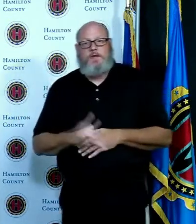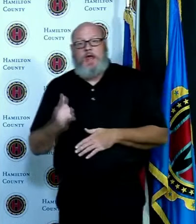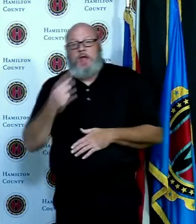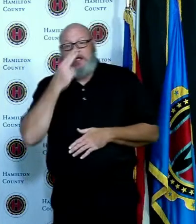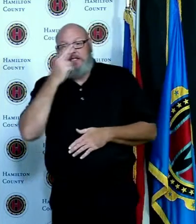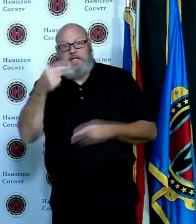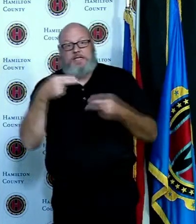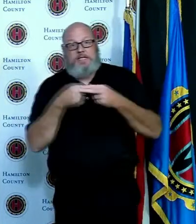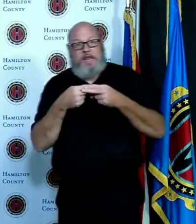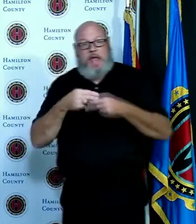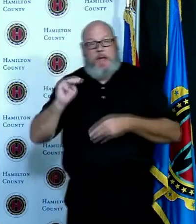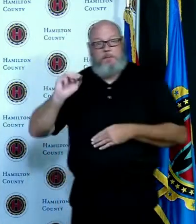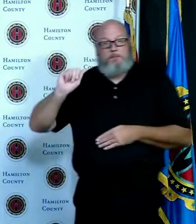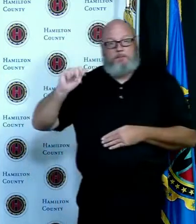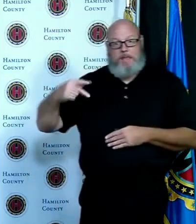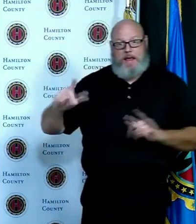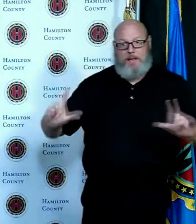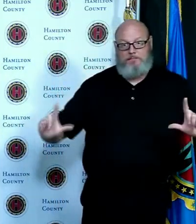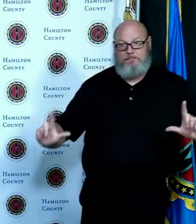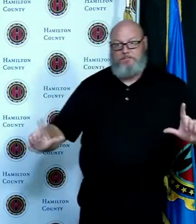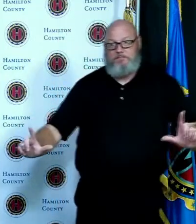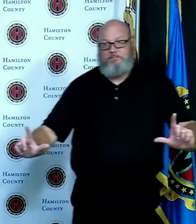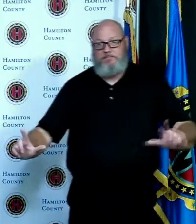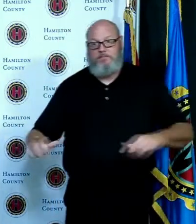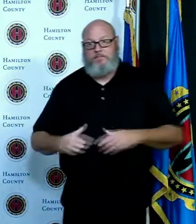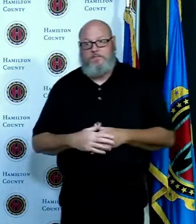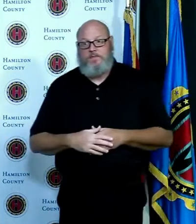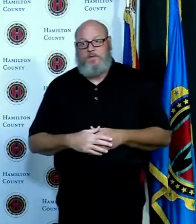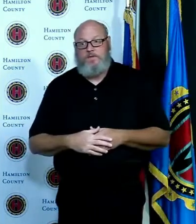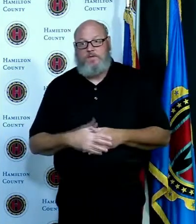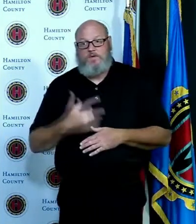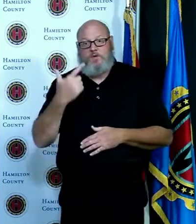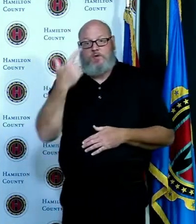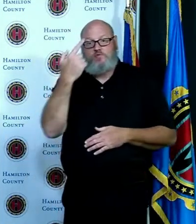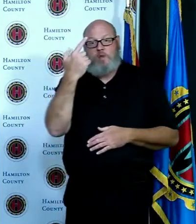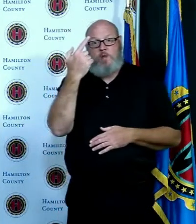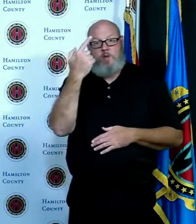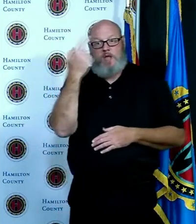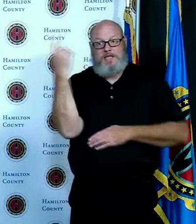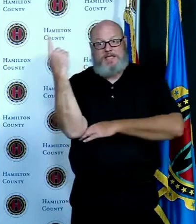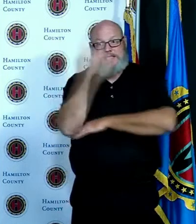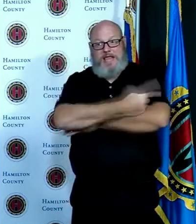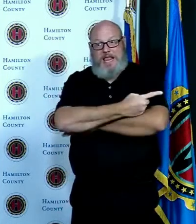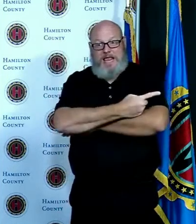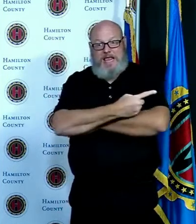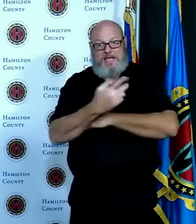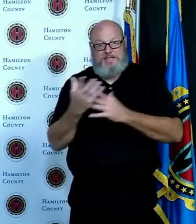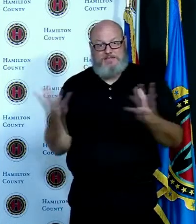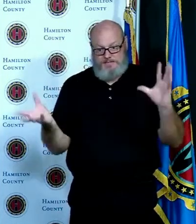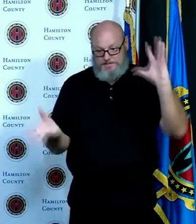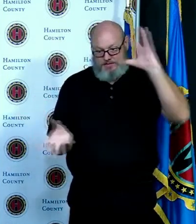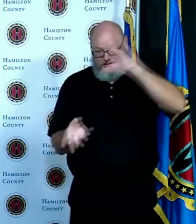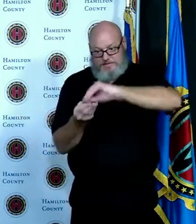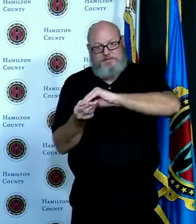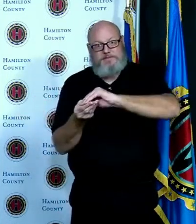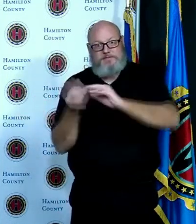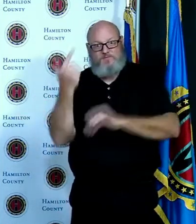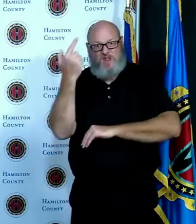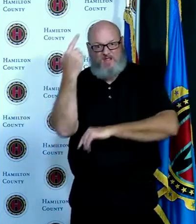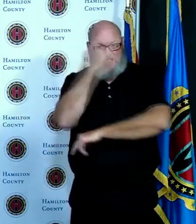recall that Covid-19 we are presuming individual we are considering people recovered after 21 days